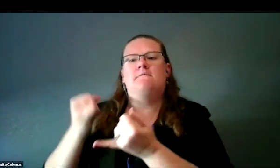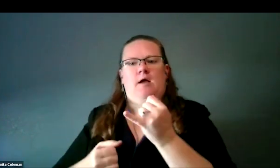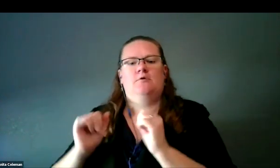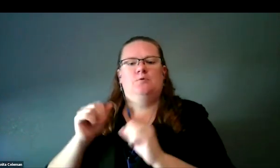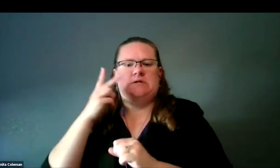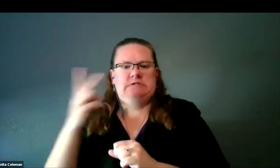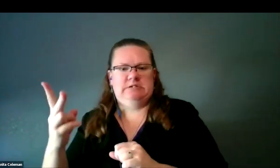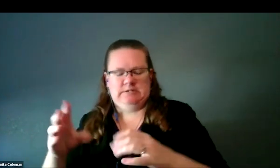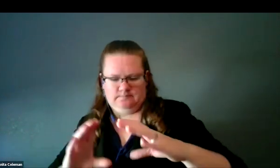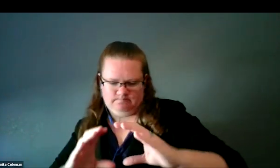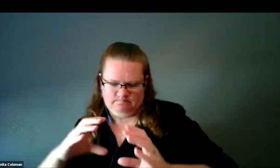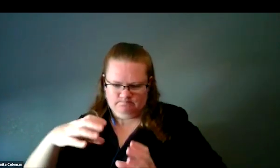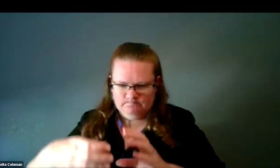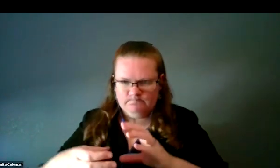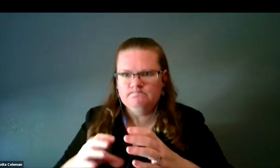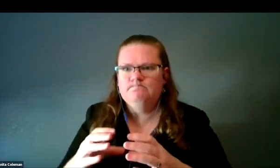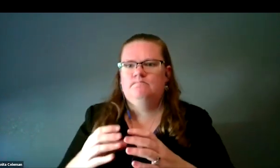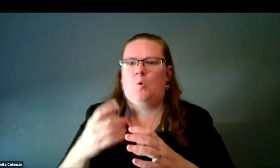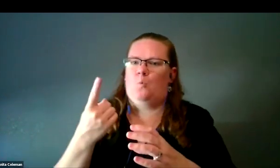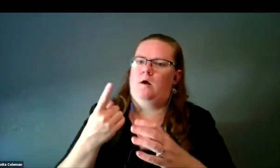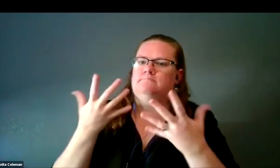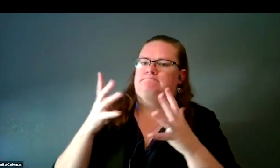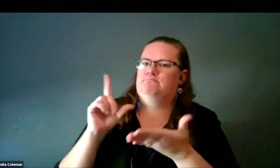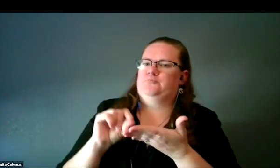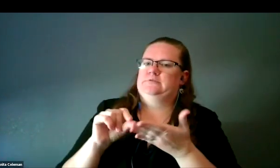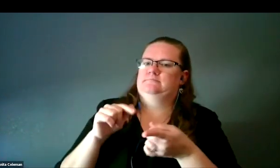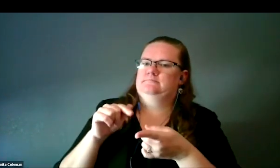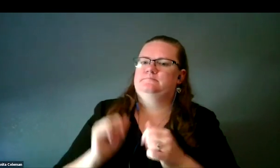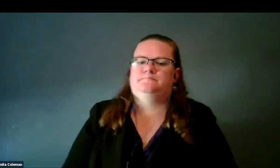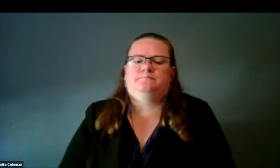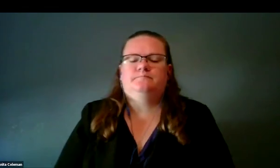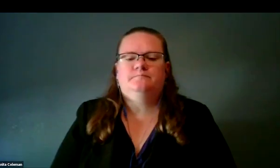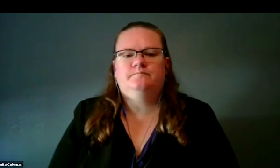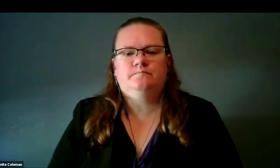I have a picture of someone examining one of our astronomical objects.